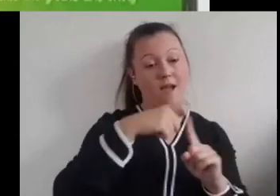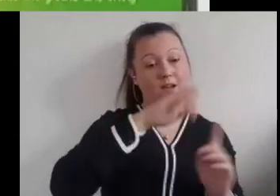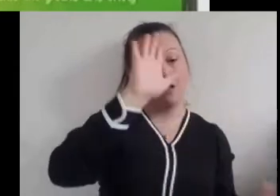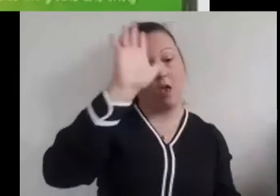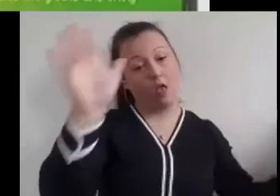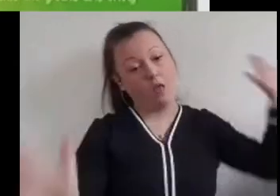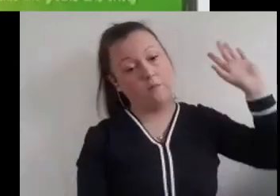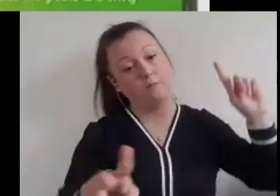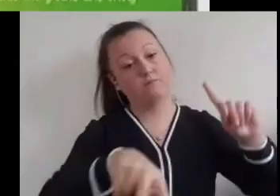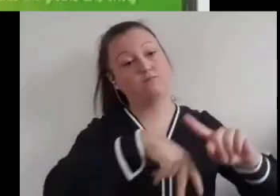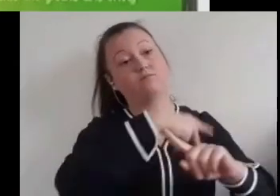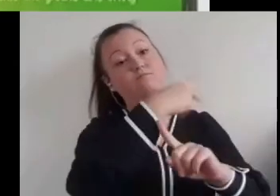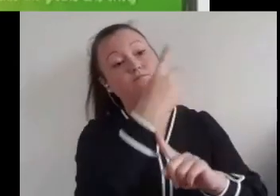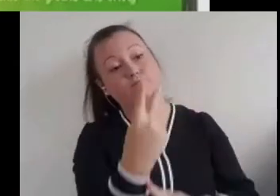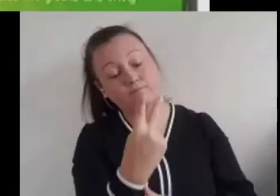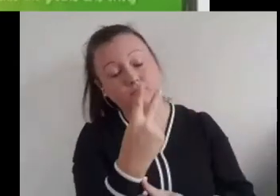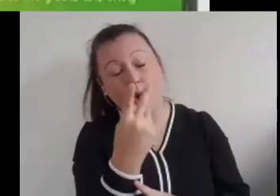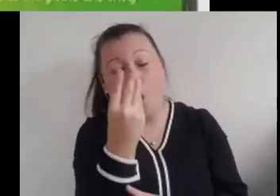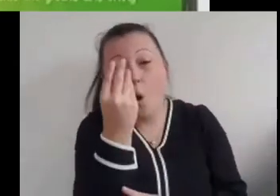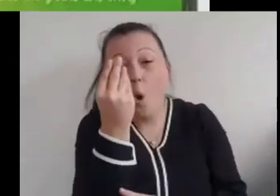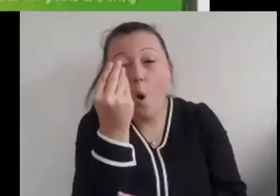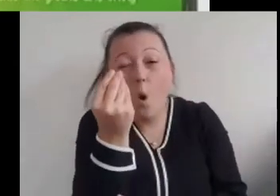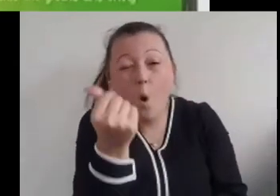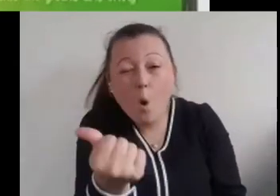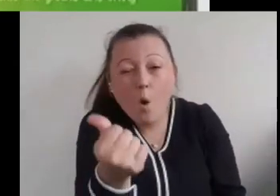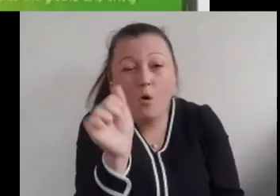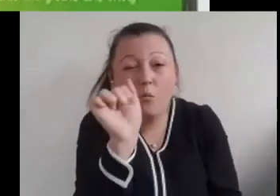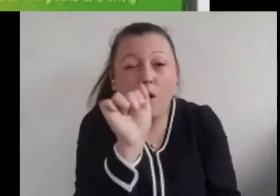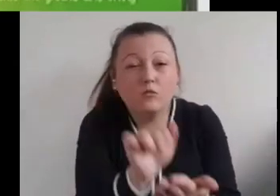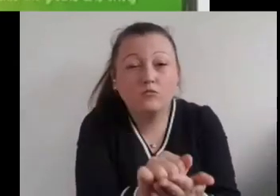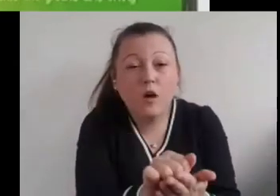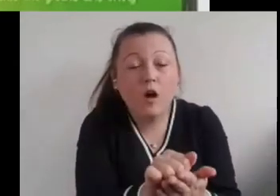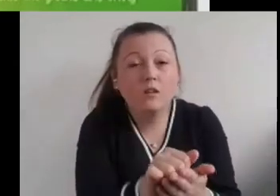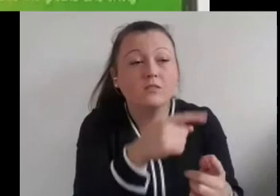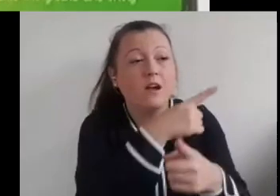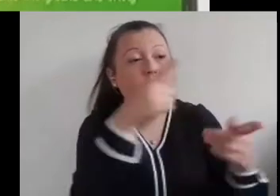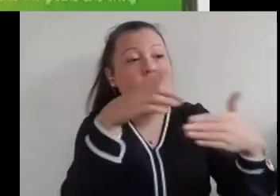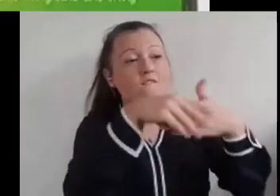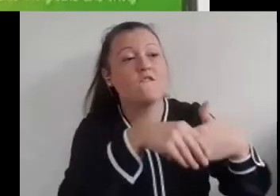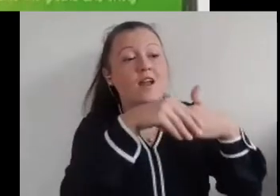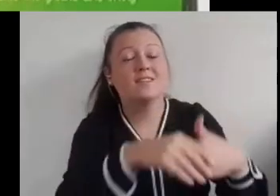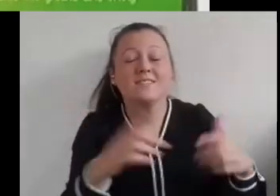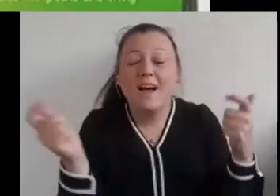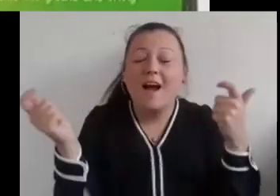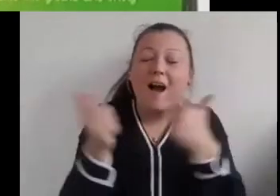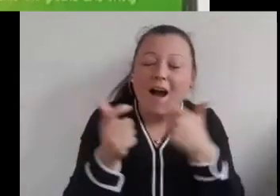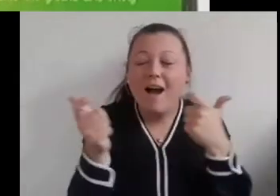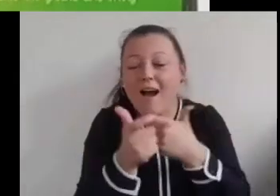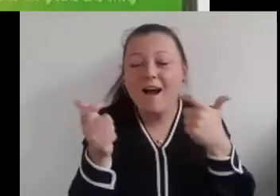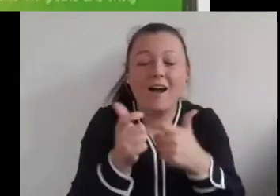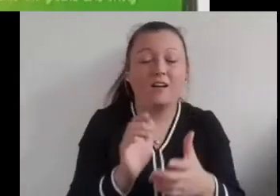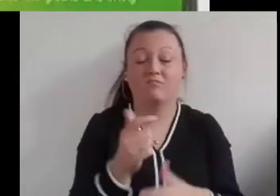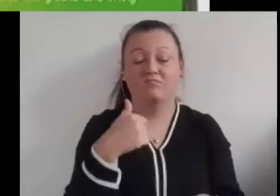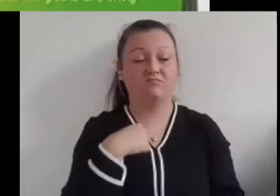Her friends giggled which Kate felt good that she had practised. She told her mind well done.